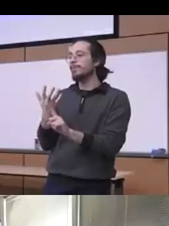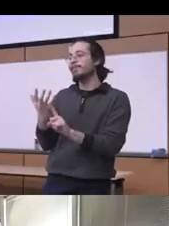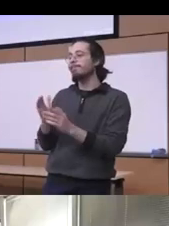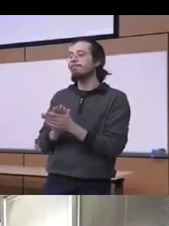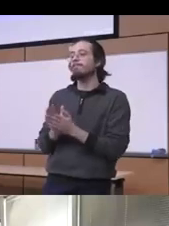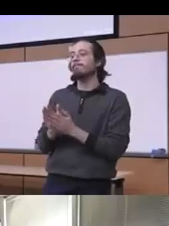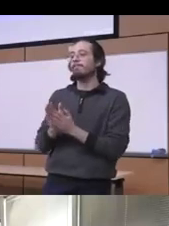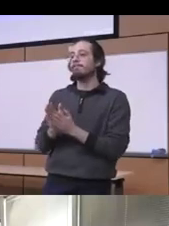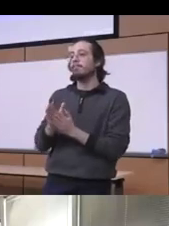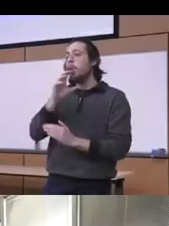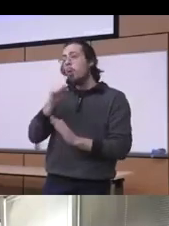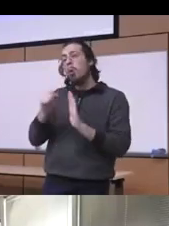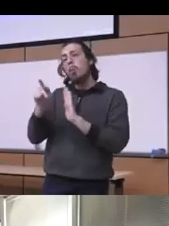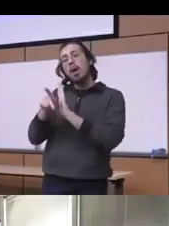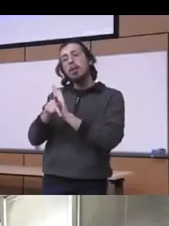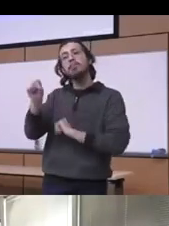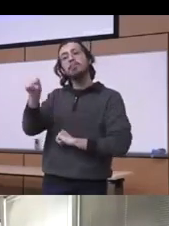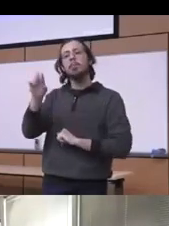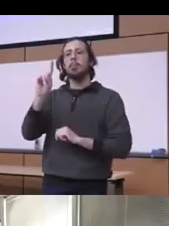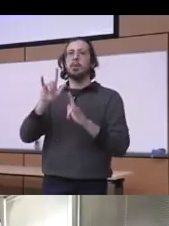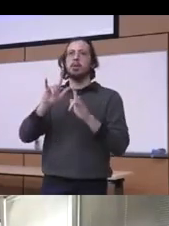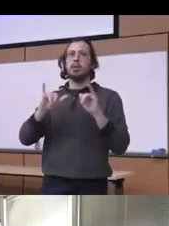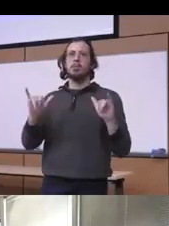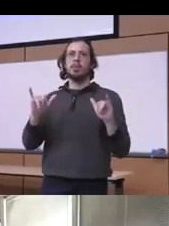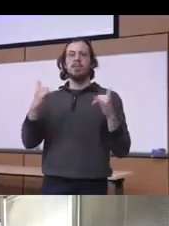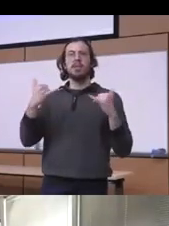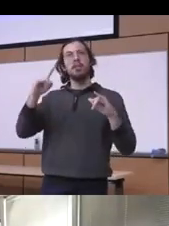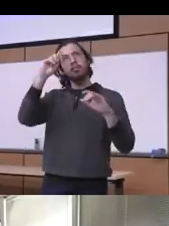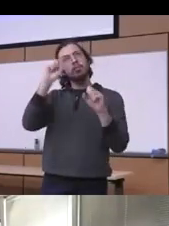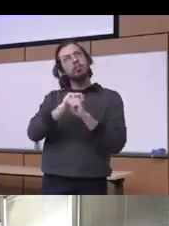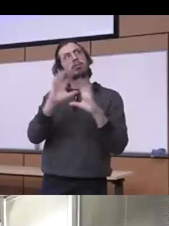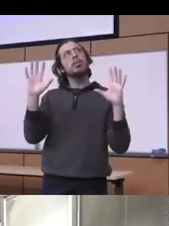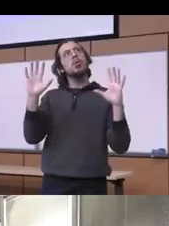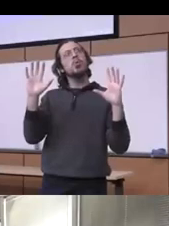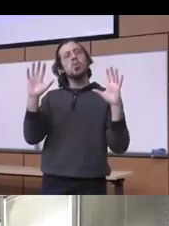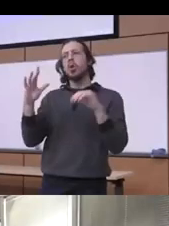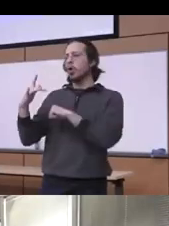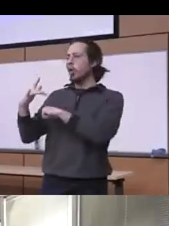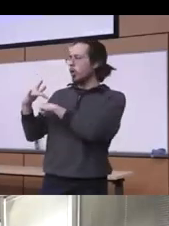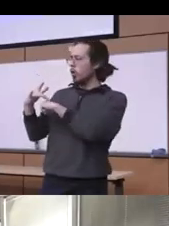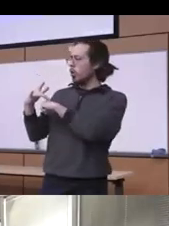policy but you know you can you can still think of it as early on it contributed to that conception